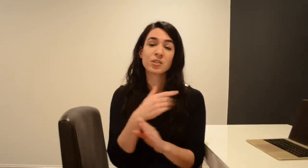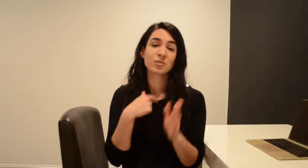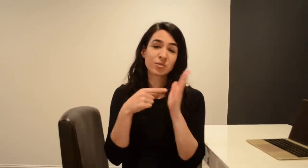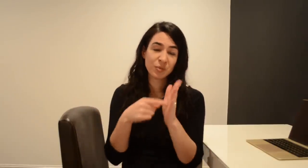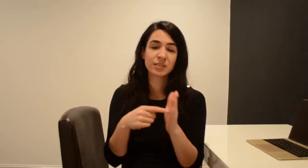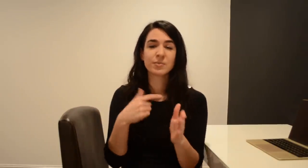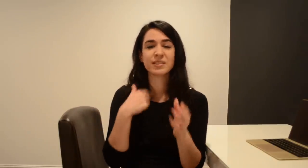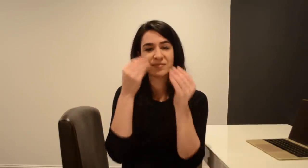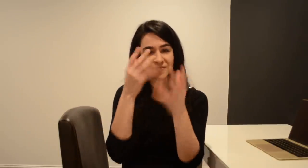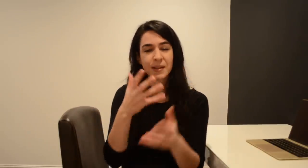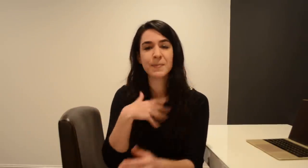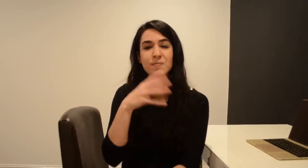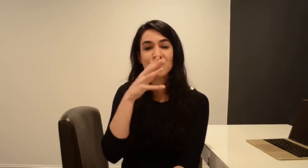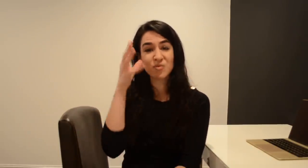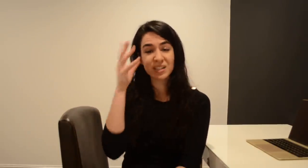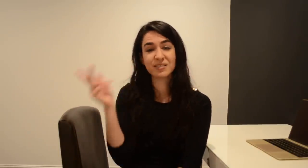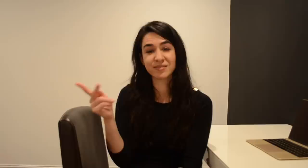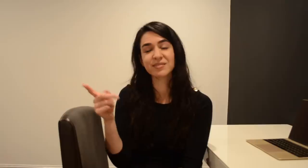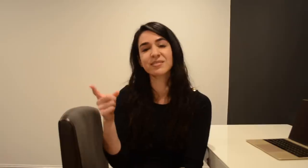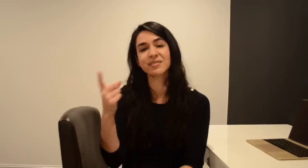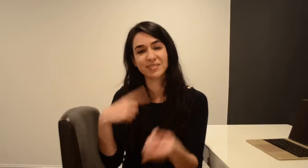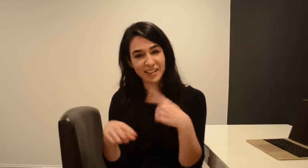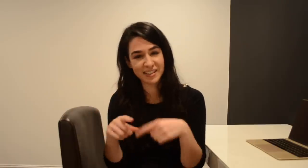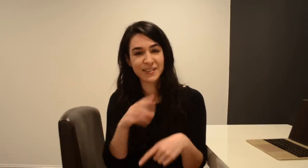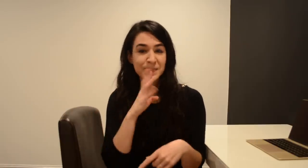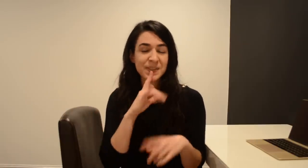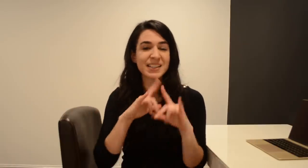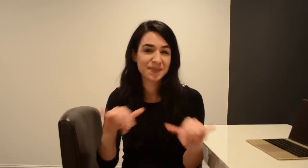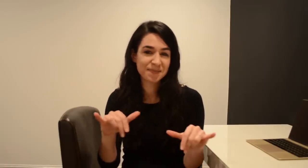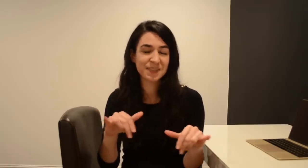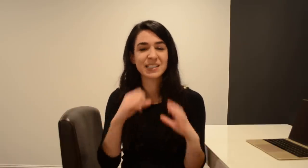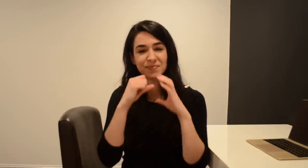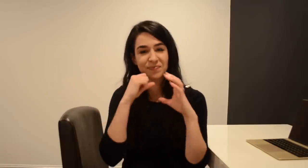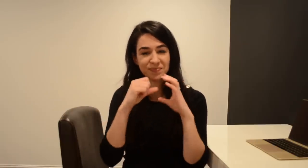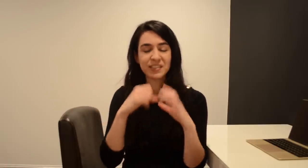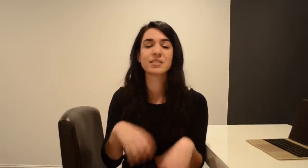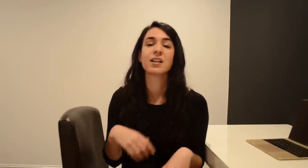Before I share the interview, I wanted to let you know that my parents spoke and signed at the same time…